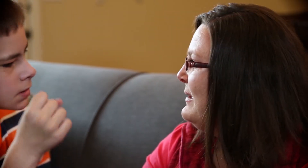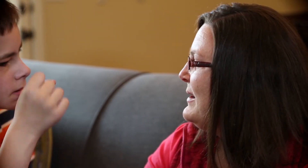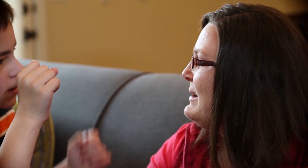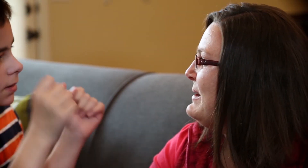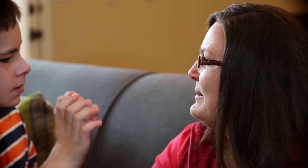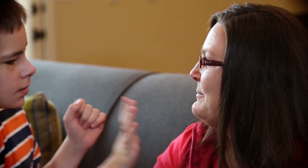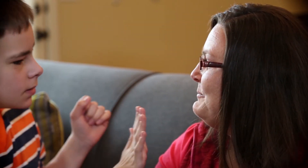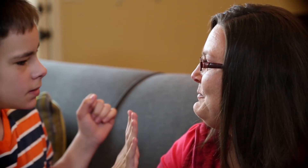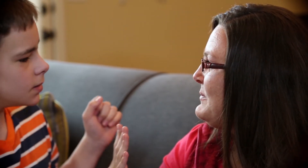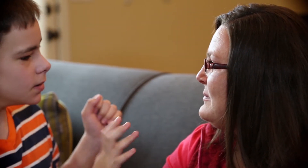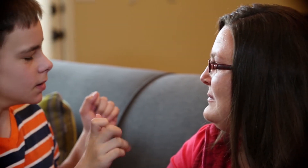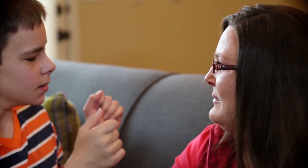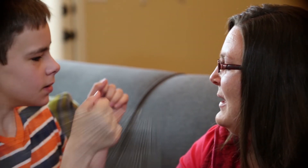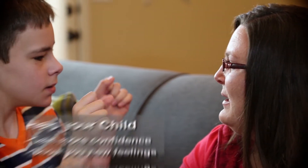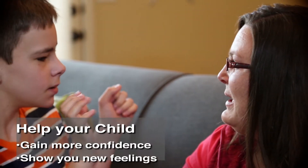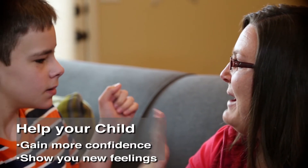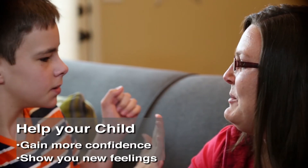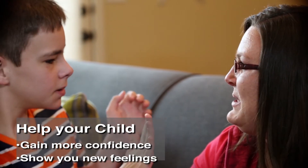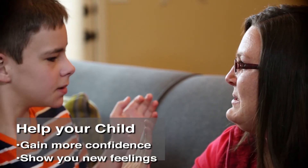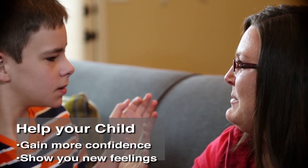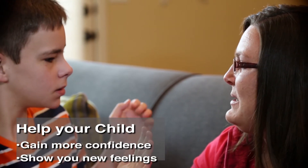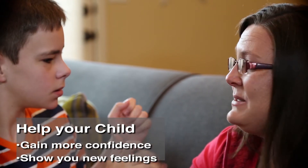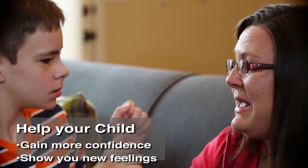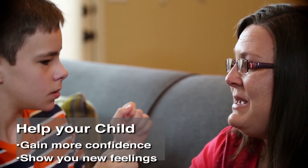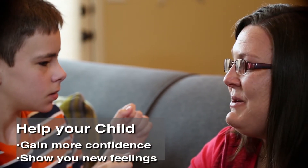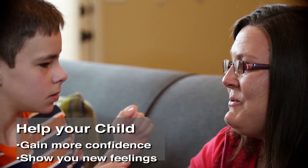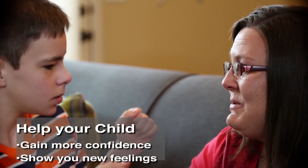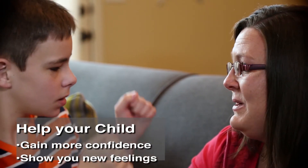Your child will also gain more confidence and show you feelings